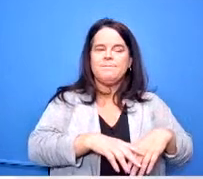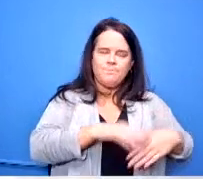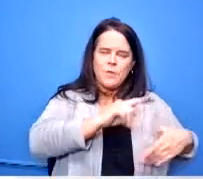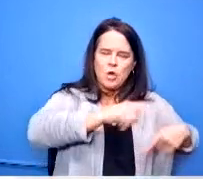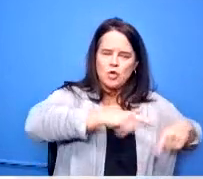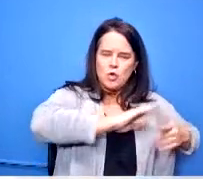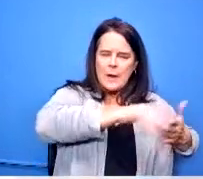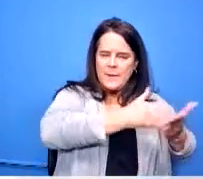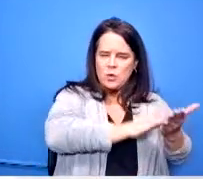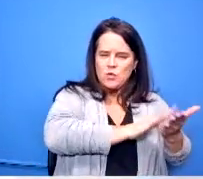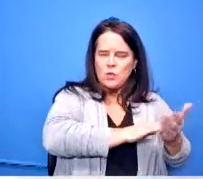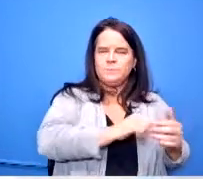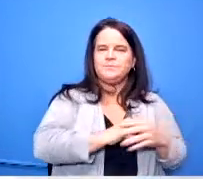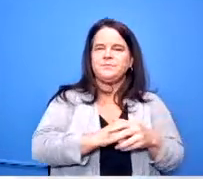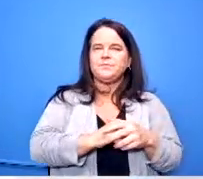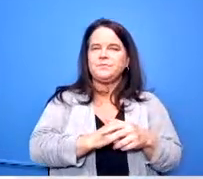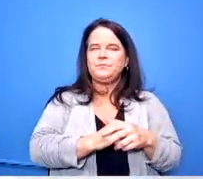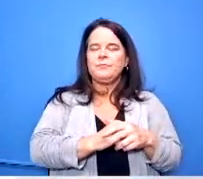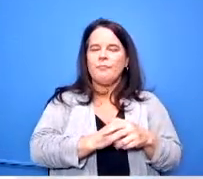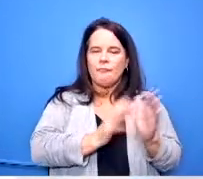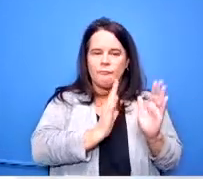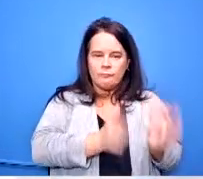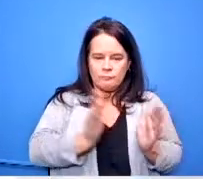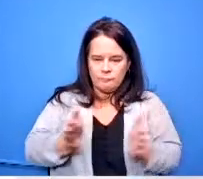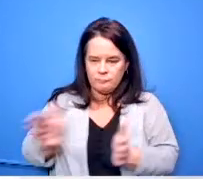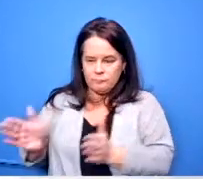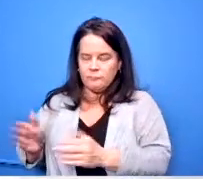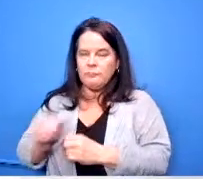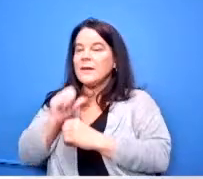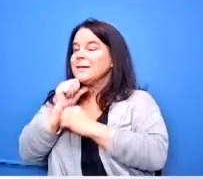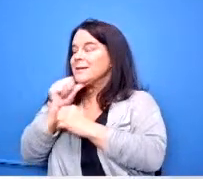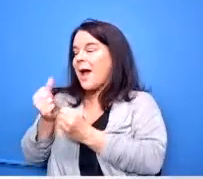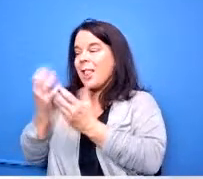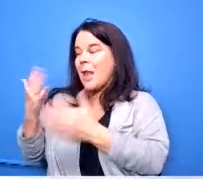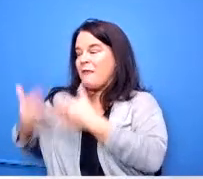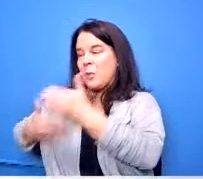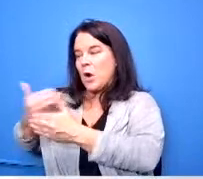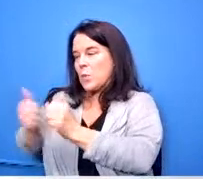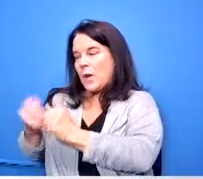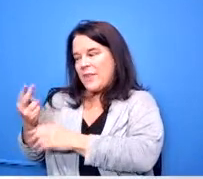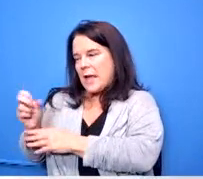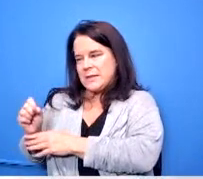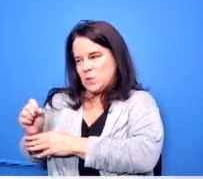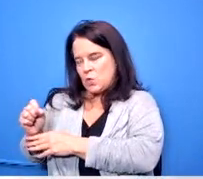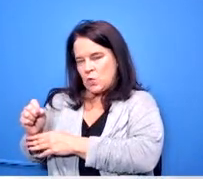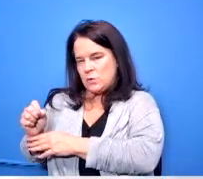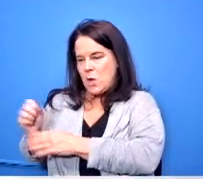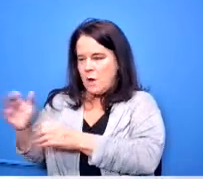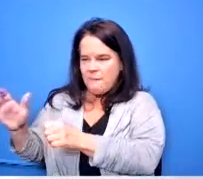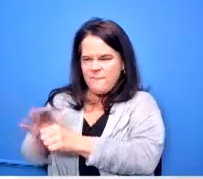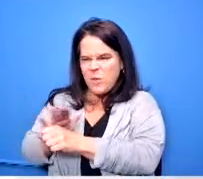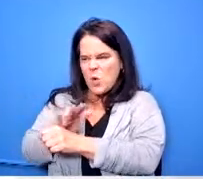made that much progress with a high school school comprehensive counseling plan although we have a